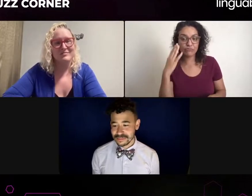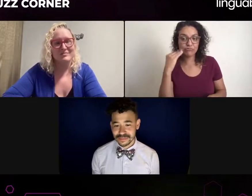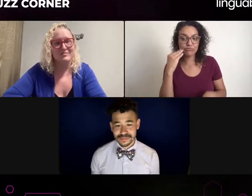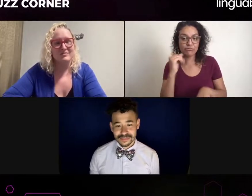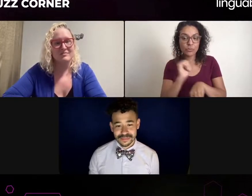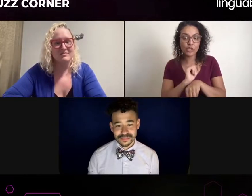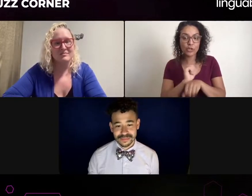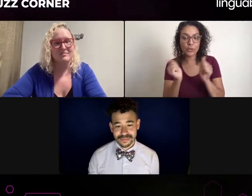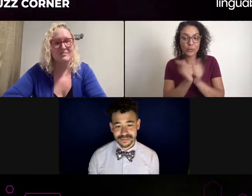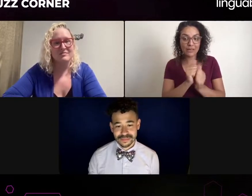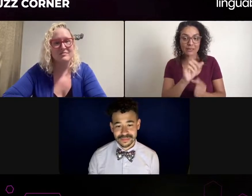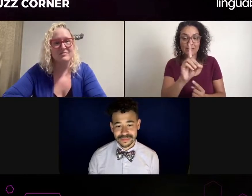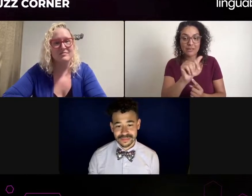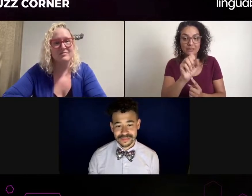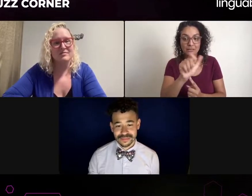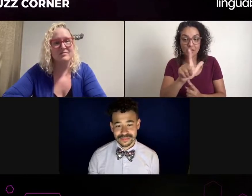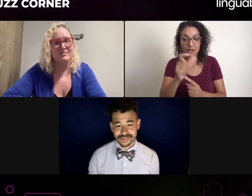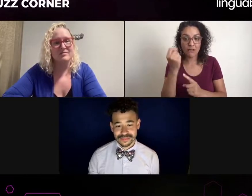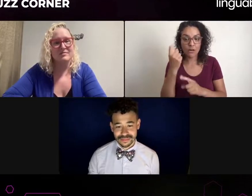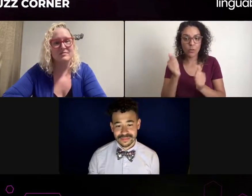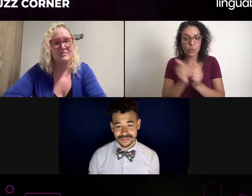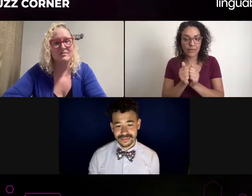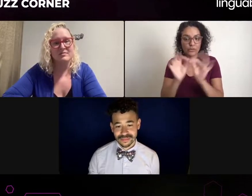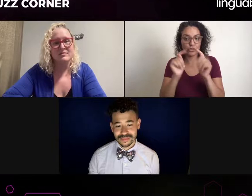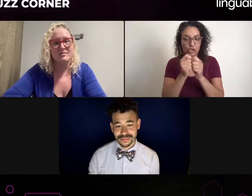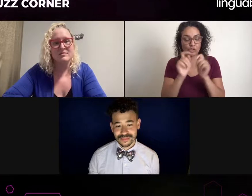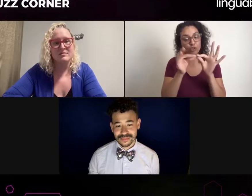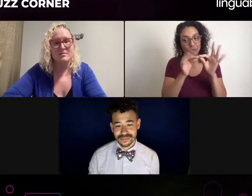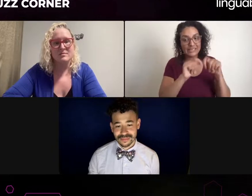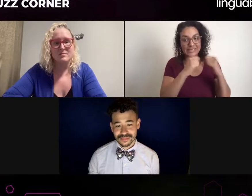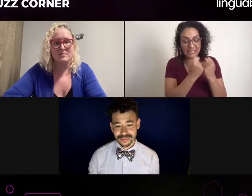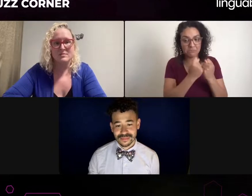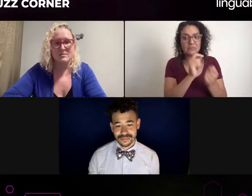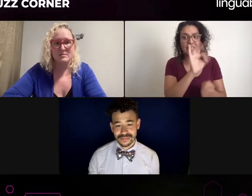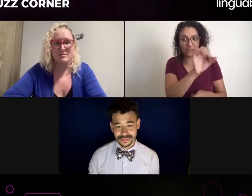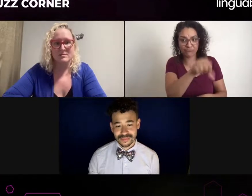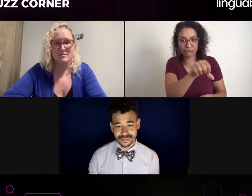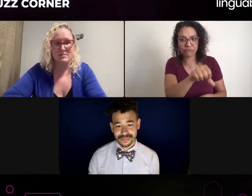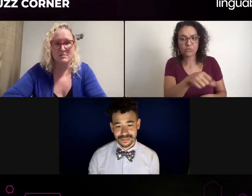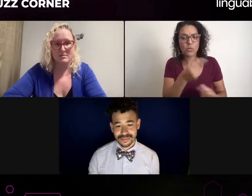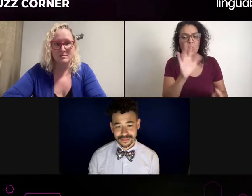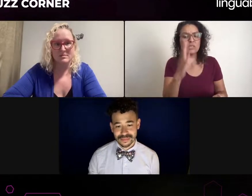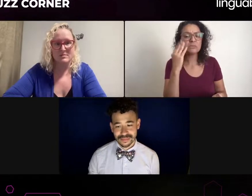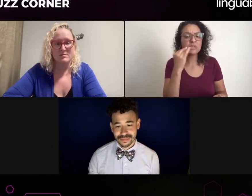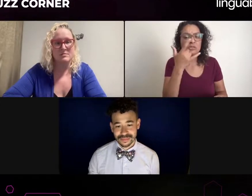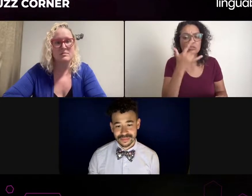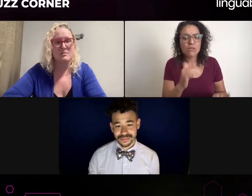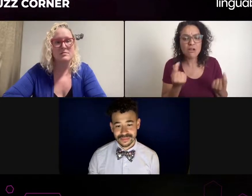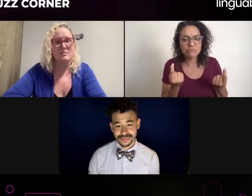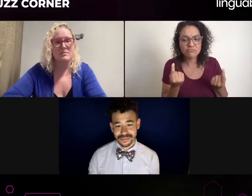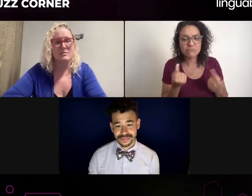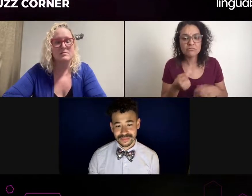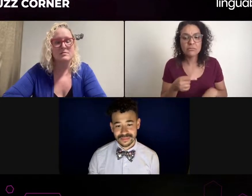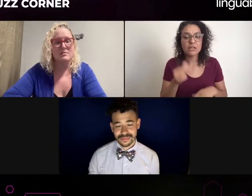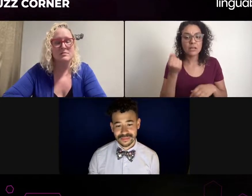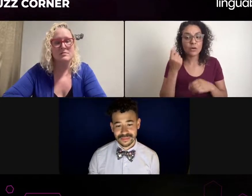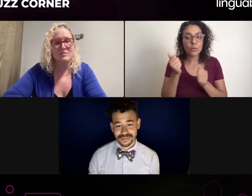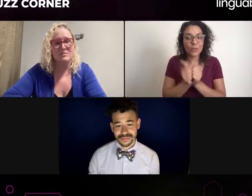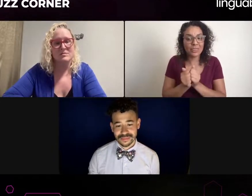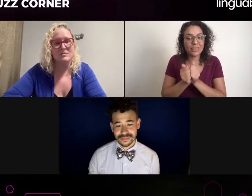or that both or neither? I've always been curious on that. That is a great, great question